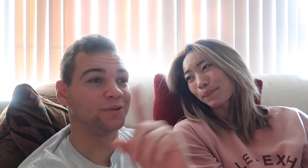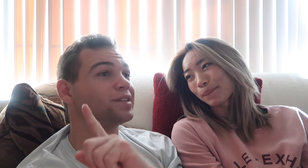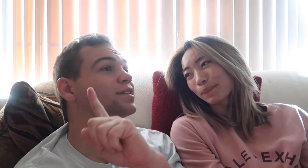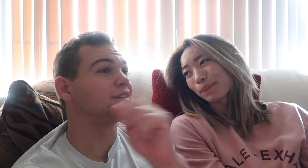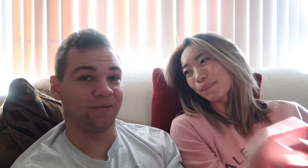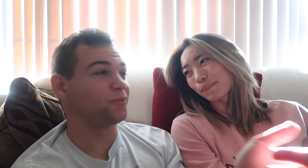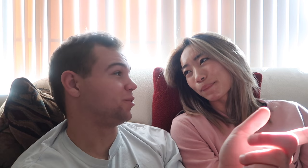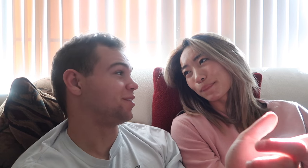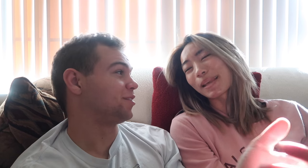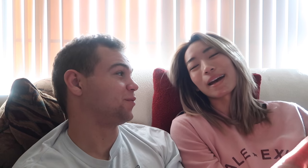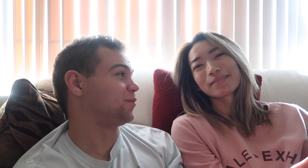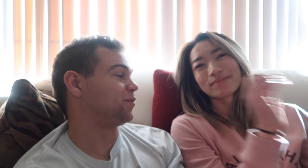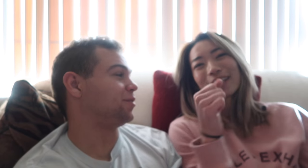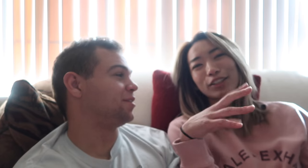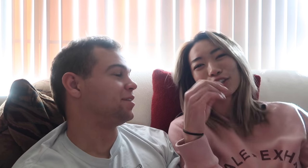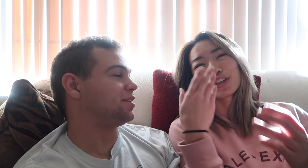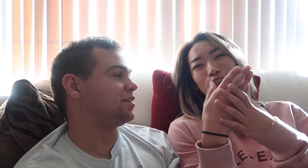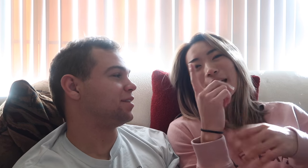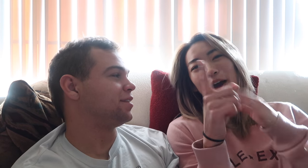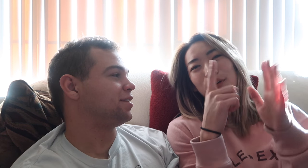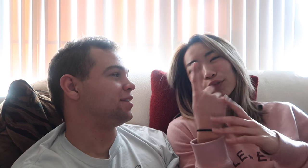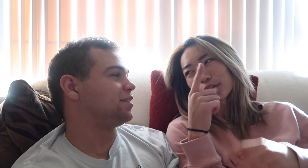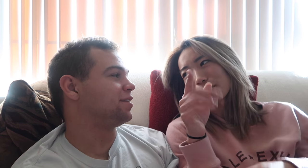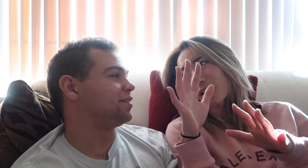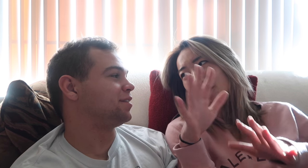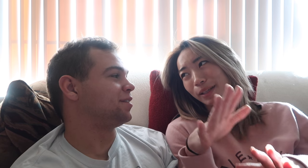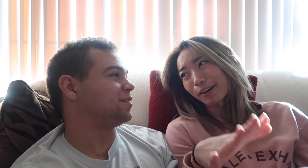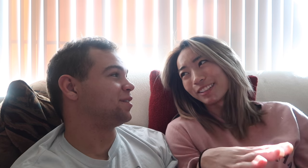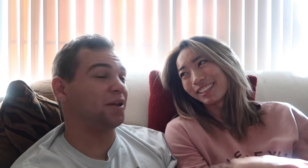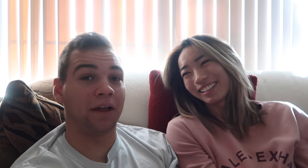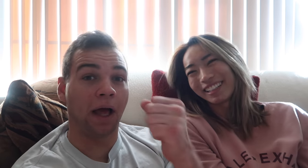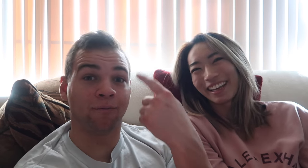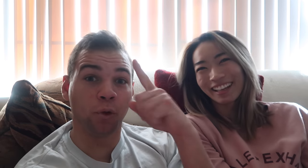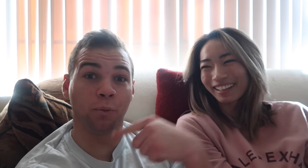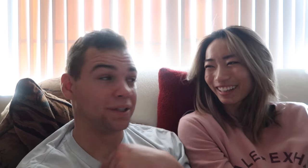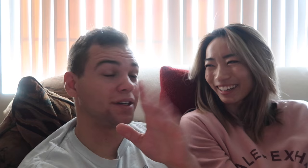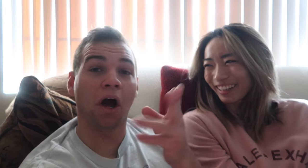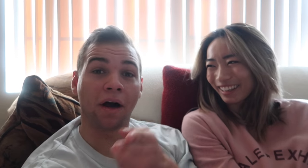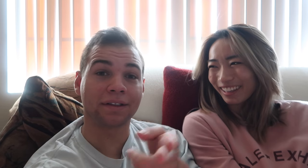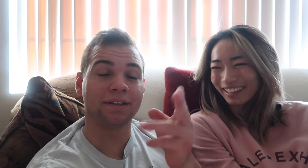different! yeah, it took a good hour for him to calm down yeah for me